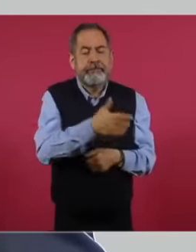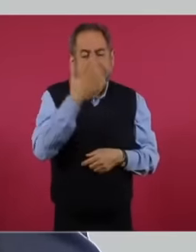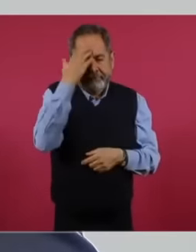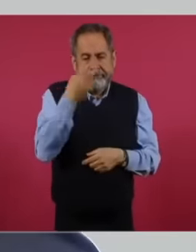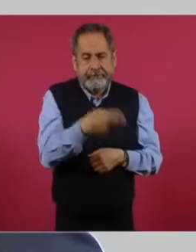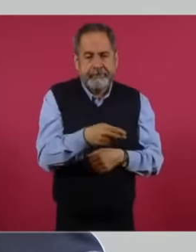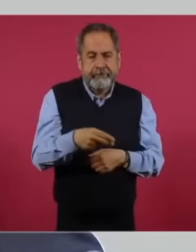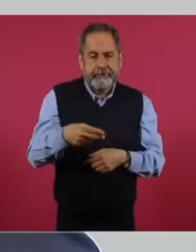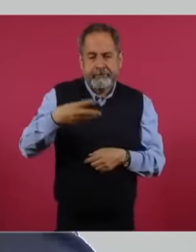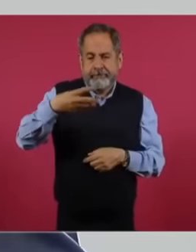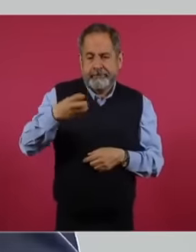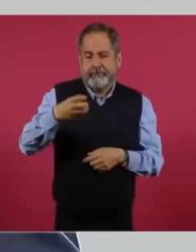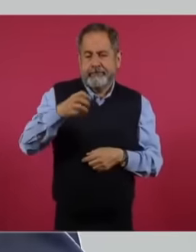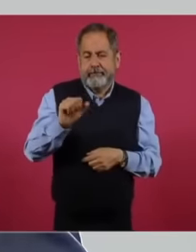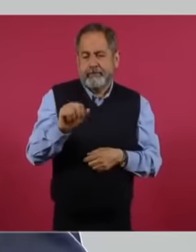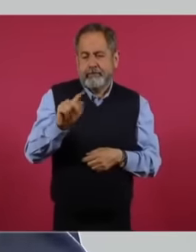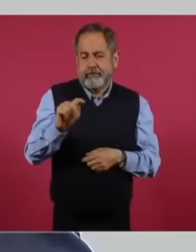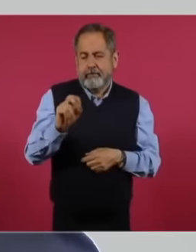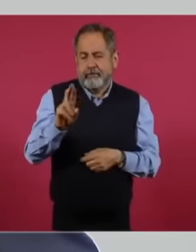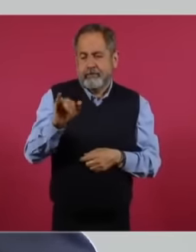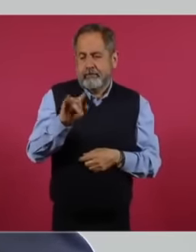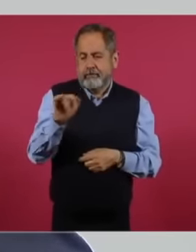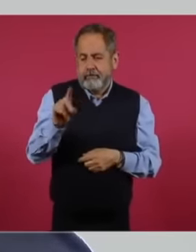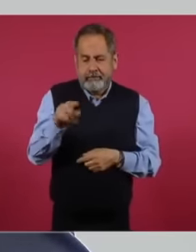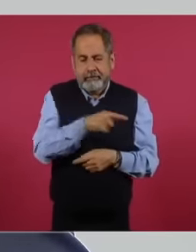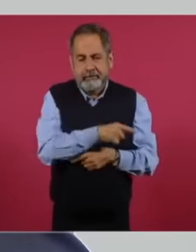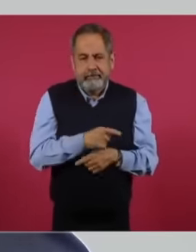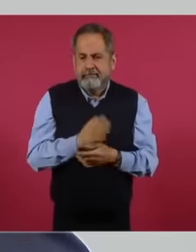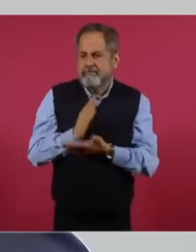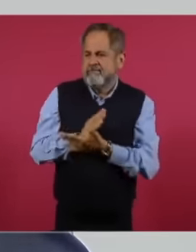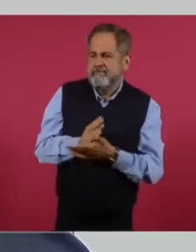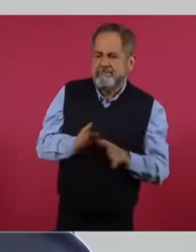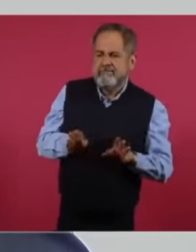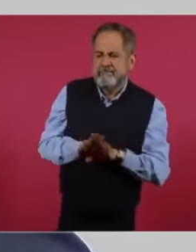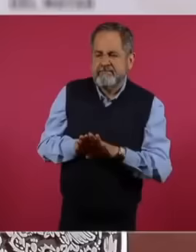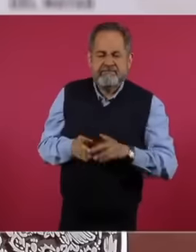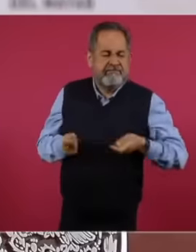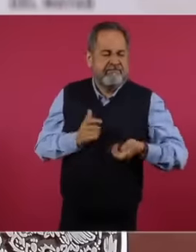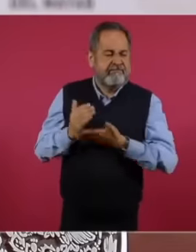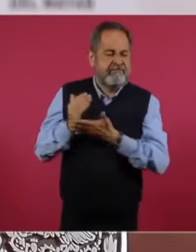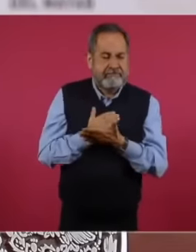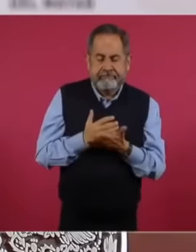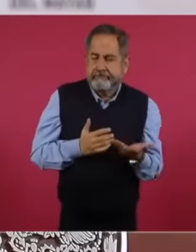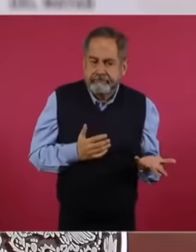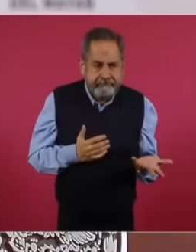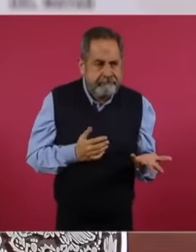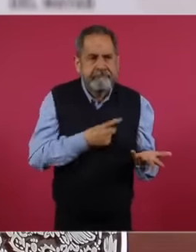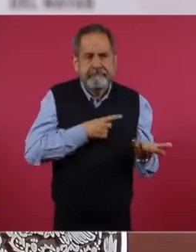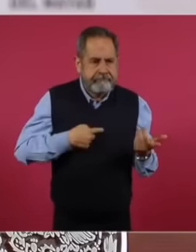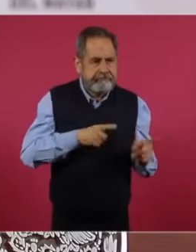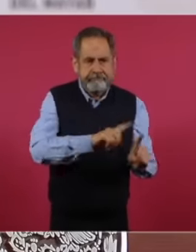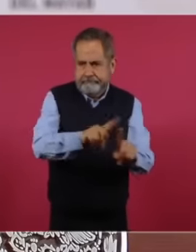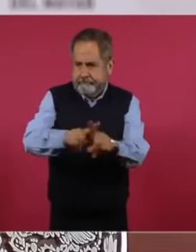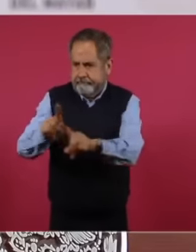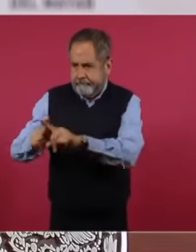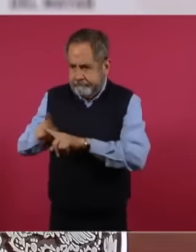authorized third parties, significantly slowing down the diversity of research and therefore